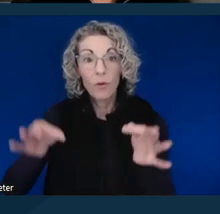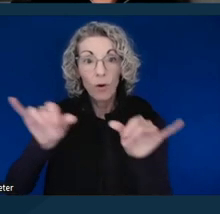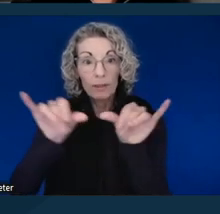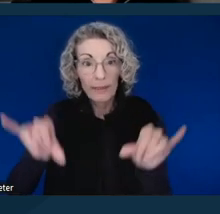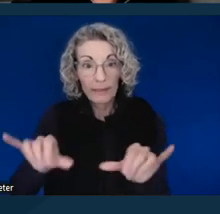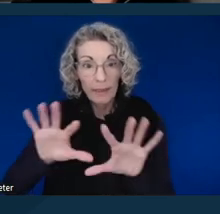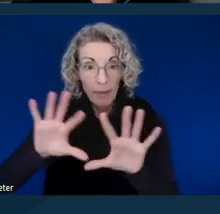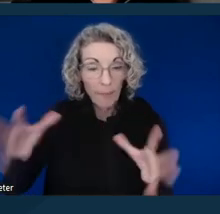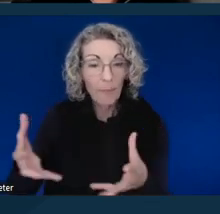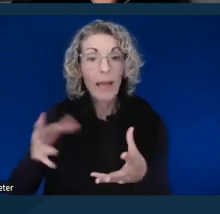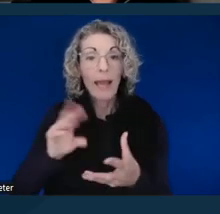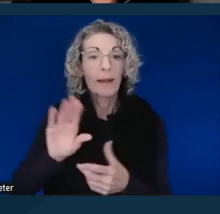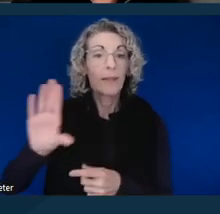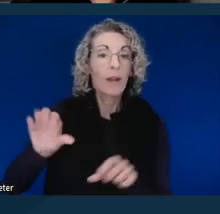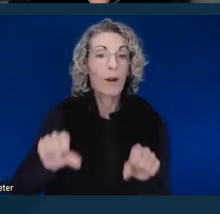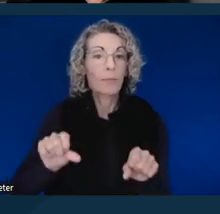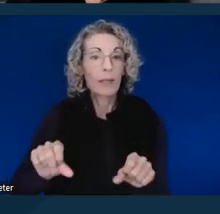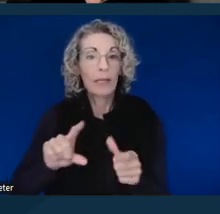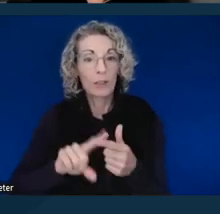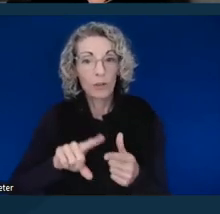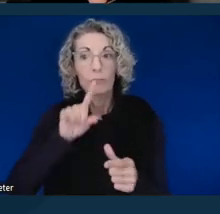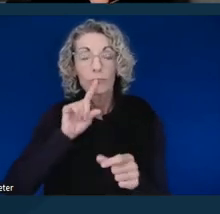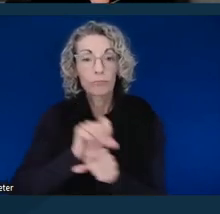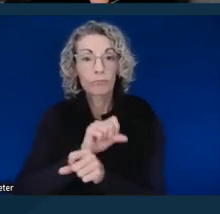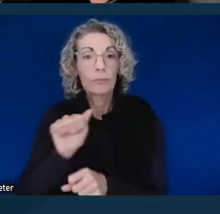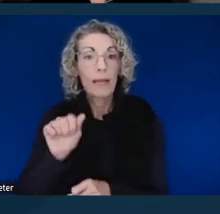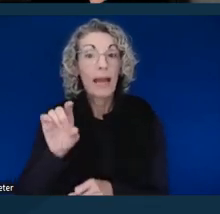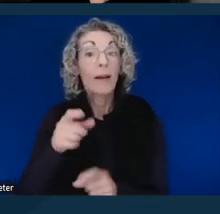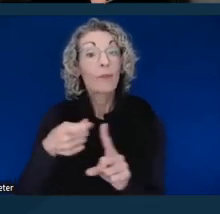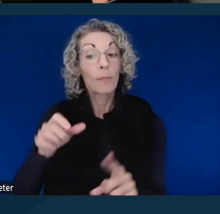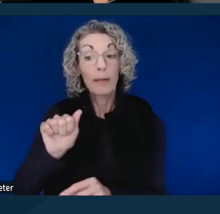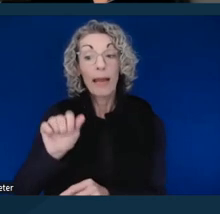their ability to administratively deal with whatever you're asking for.